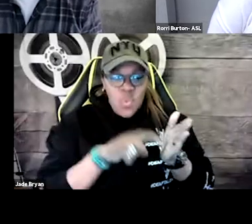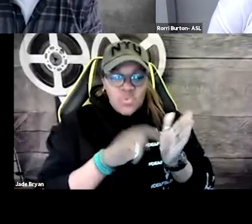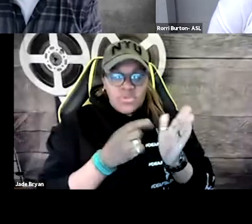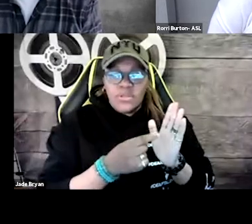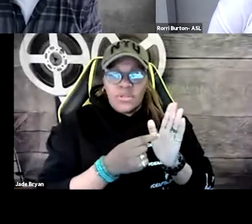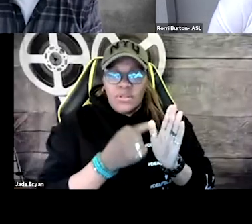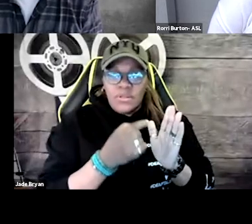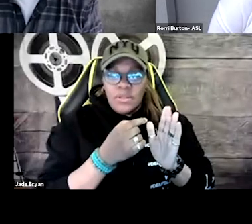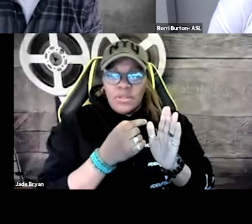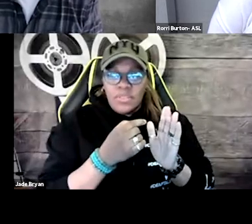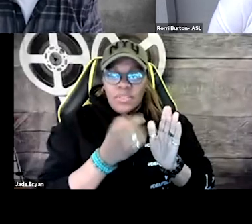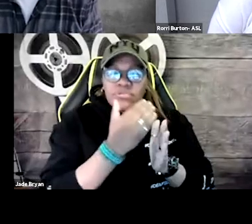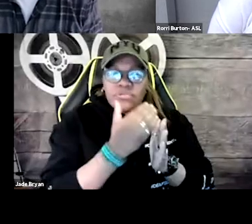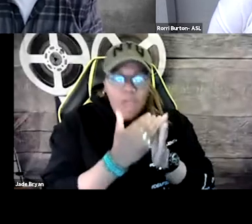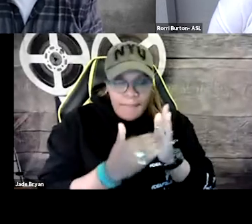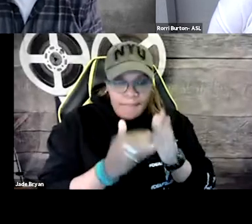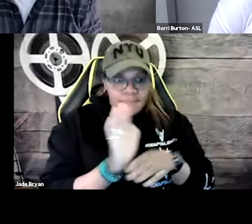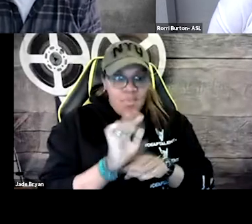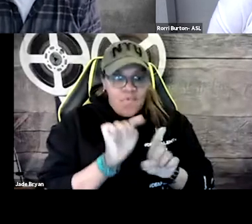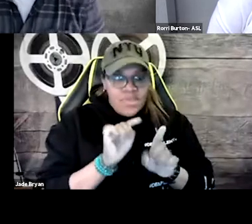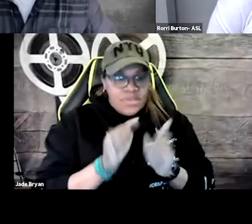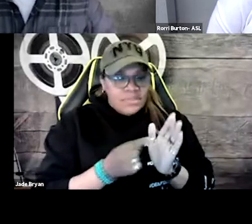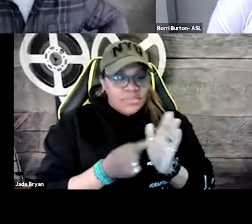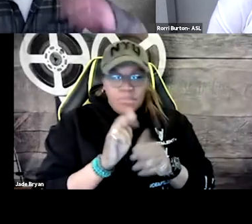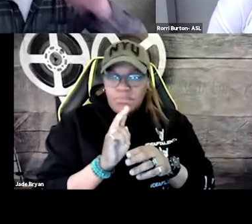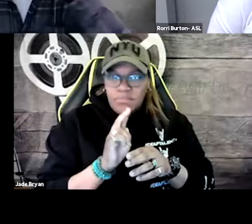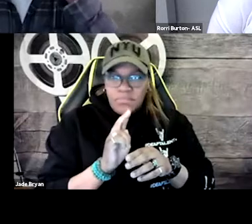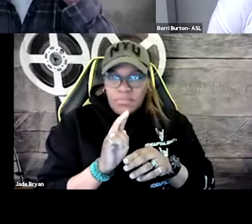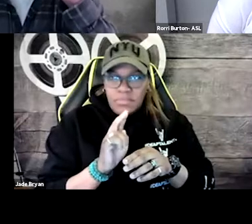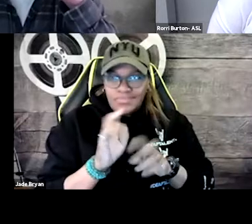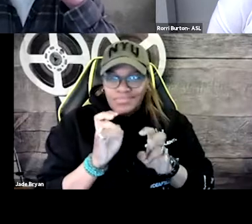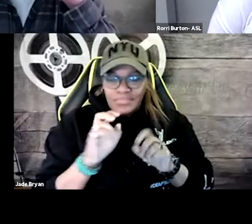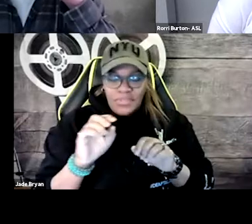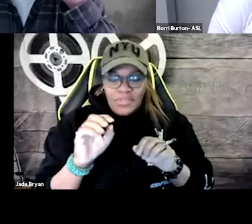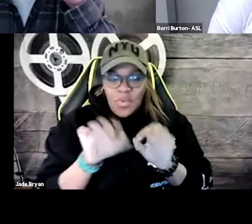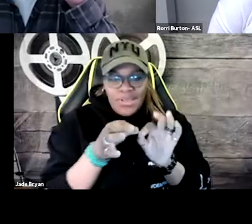As far as Netflix goes, I've noticed that some of the movies,